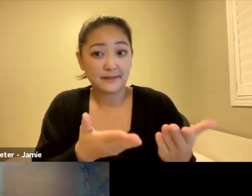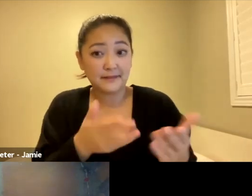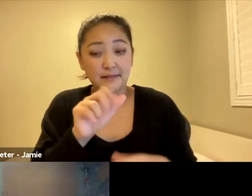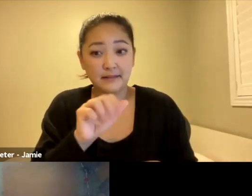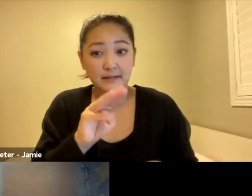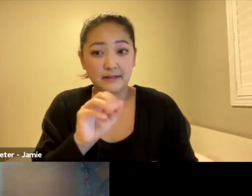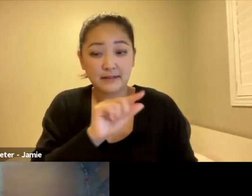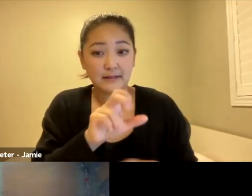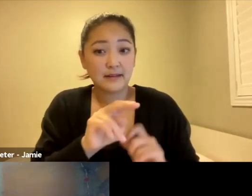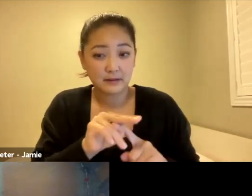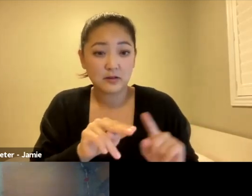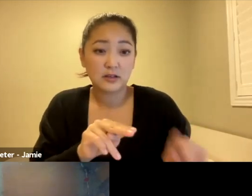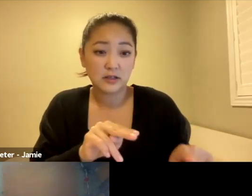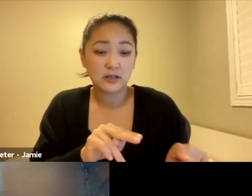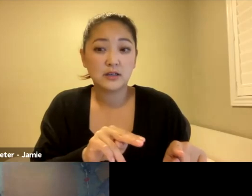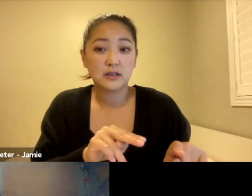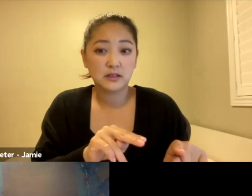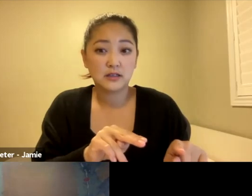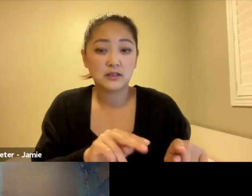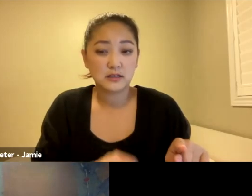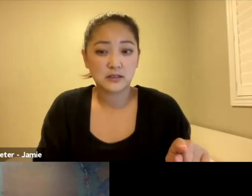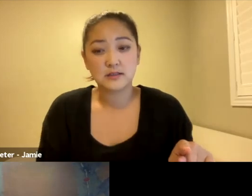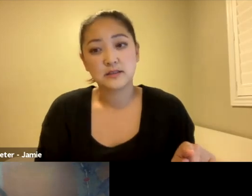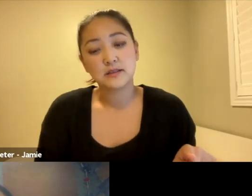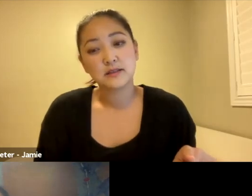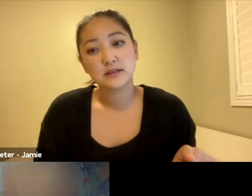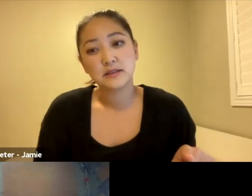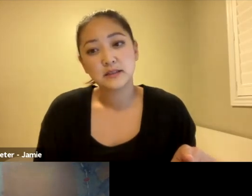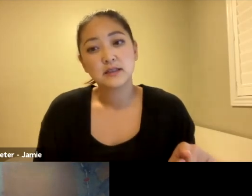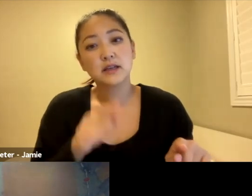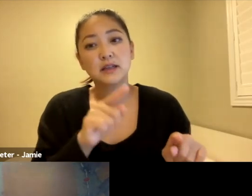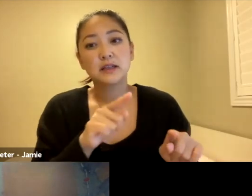take attention of this. They don't only take, it's not like taking notes or what do I dream?